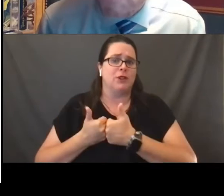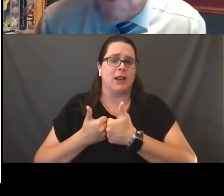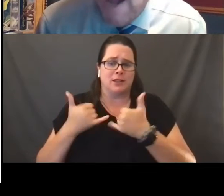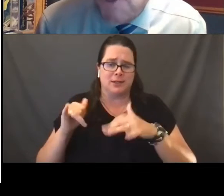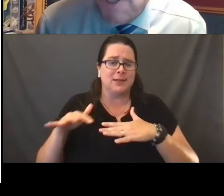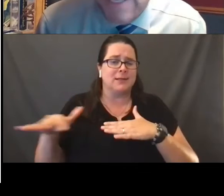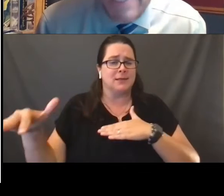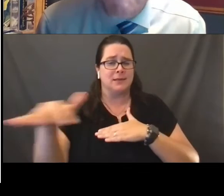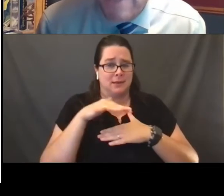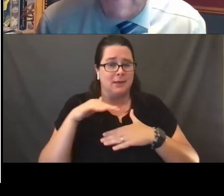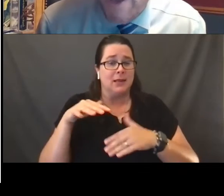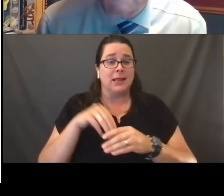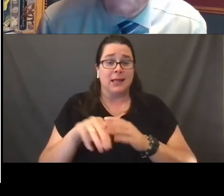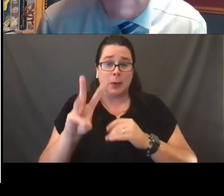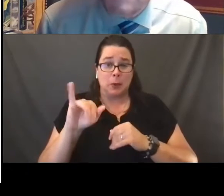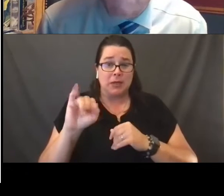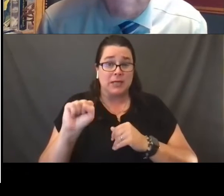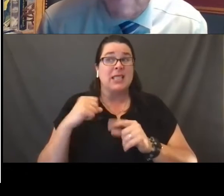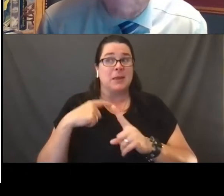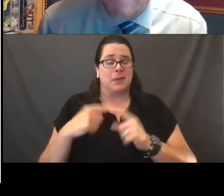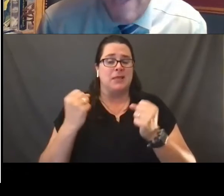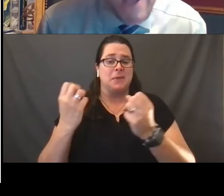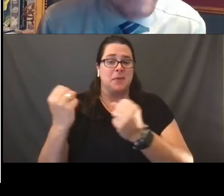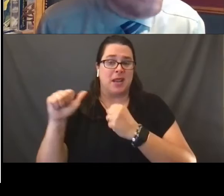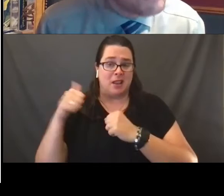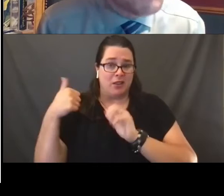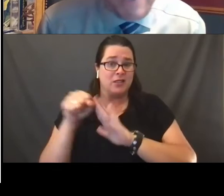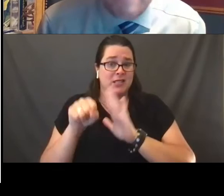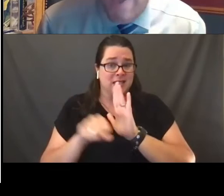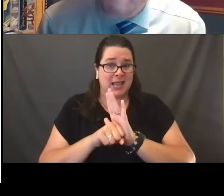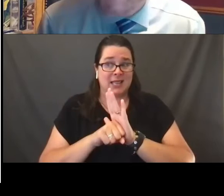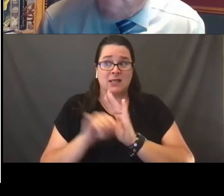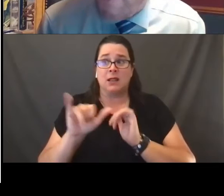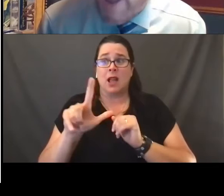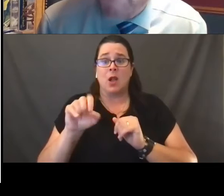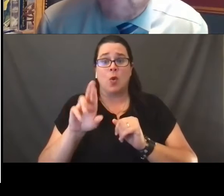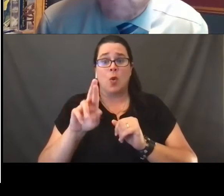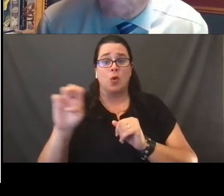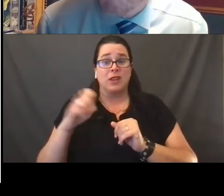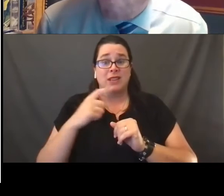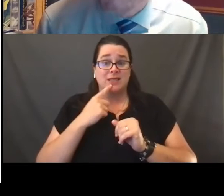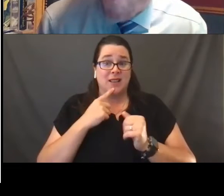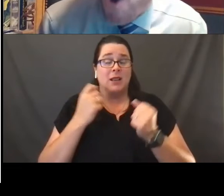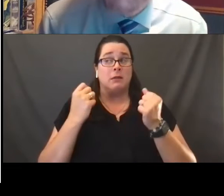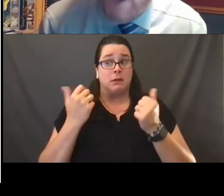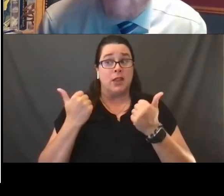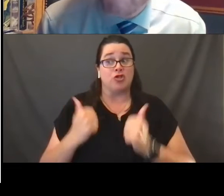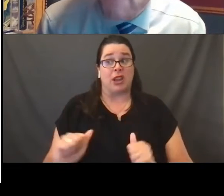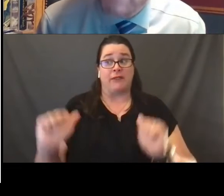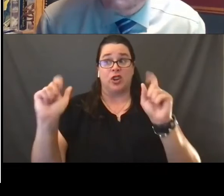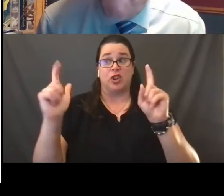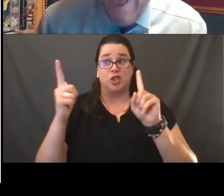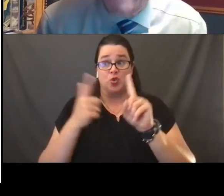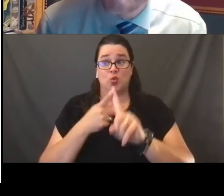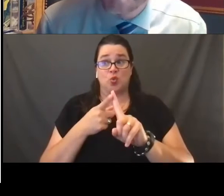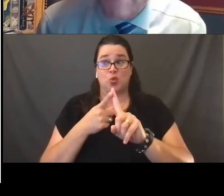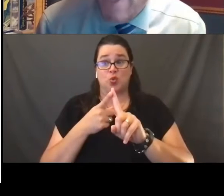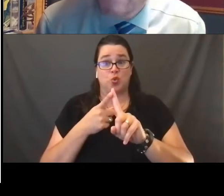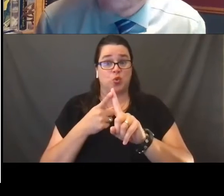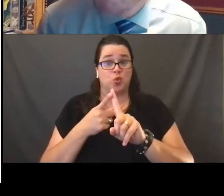in Wisconsin and many other states of our nation. As Loree said, there are efforts to roll all of this back,